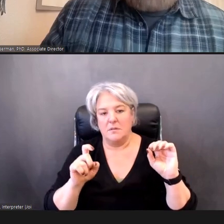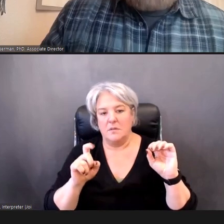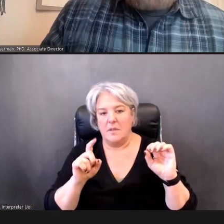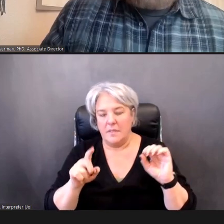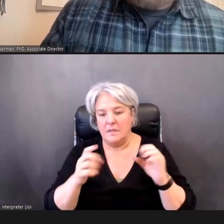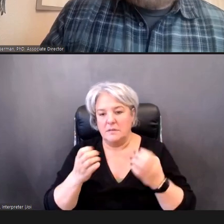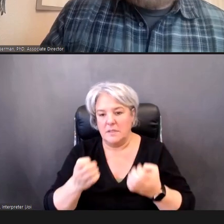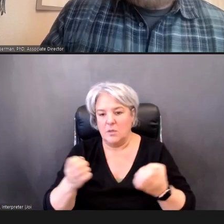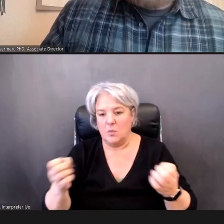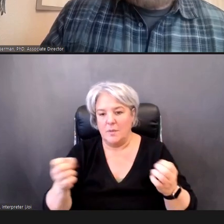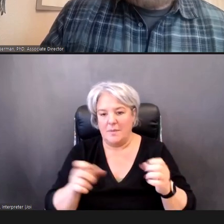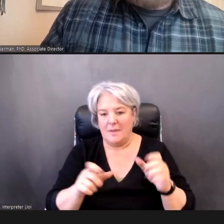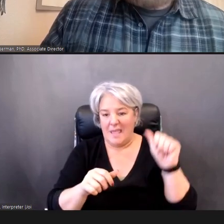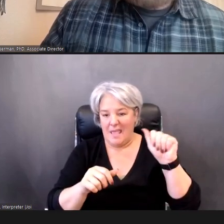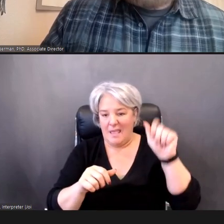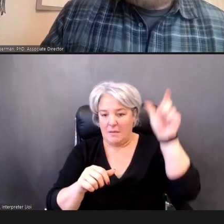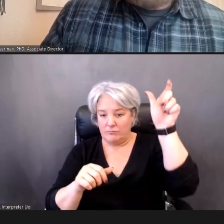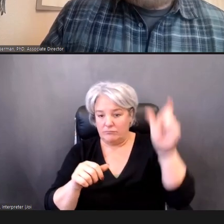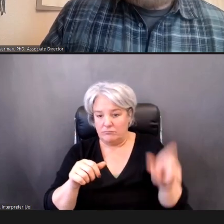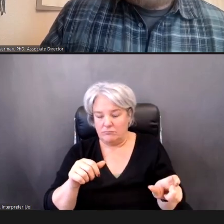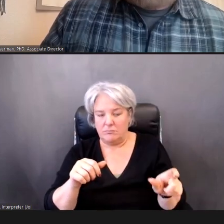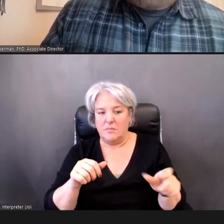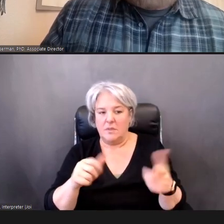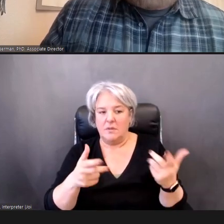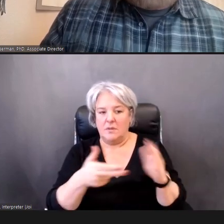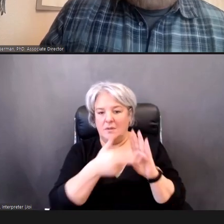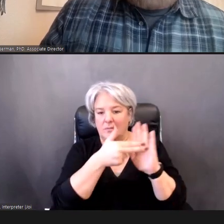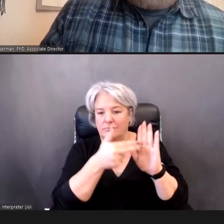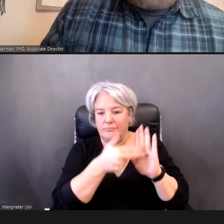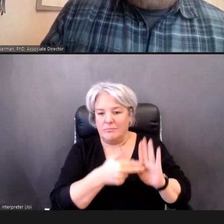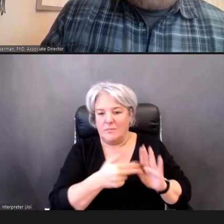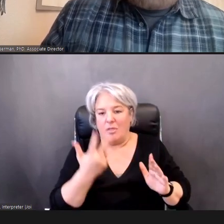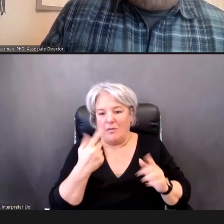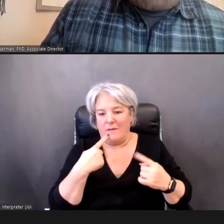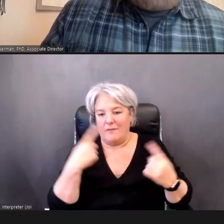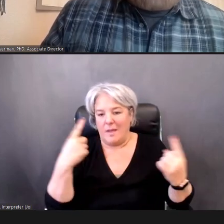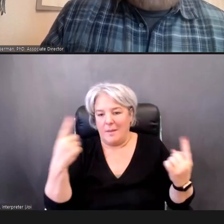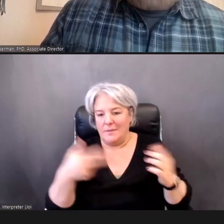Column A is branded by tree well-known brands it makes sense